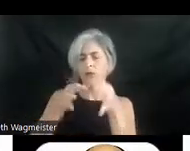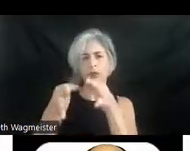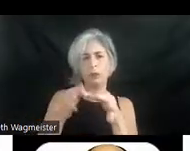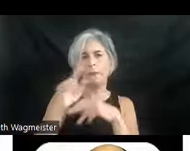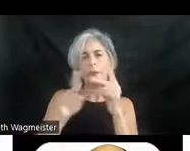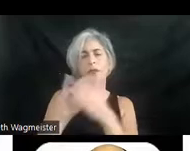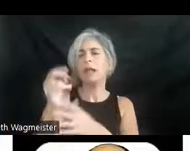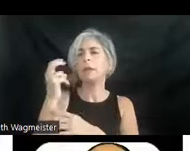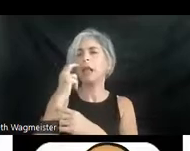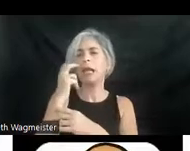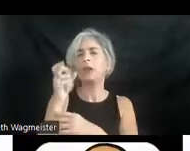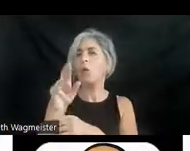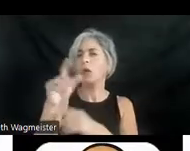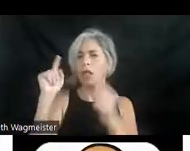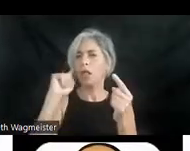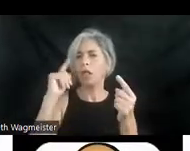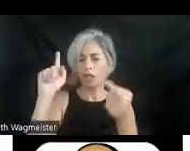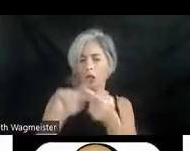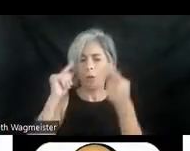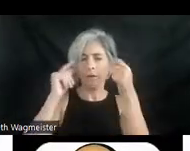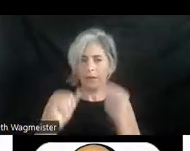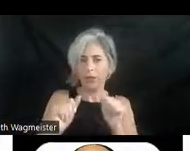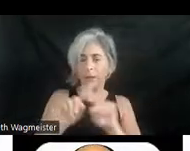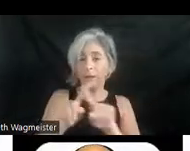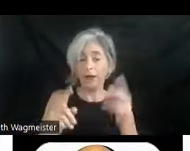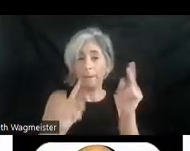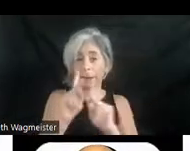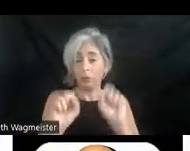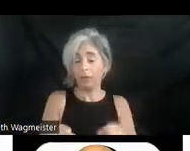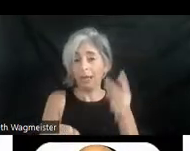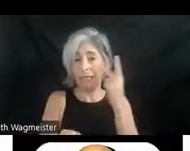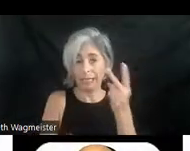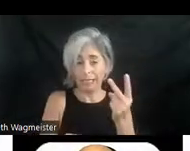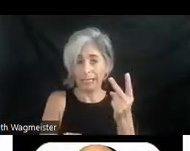blind or low vision but also sighted people who want to be in the kitchen making a sandwich